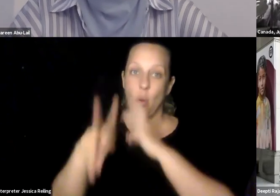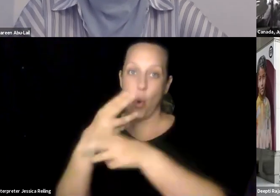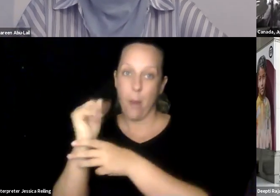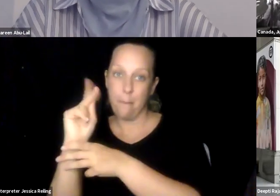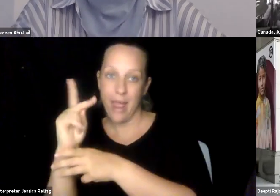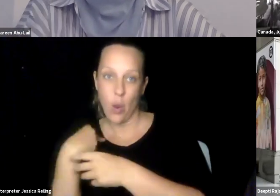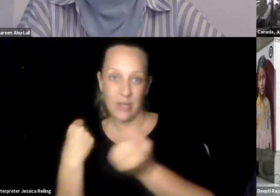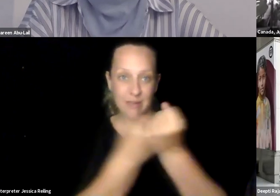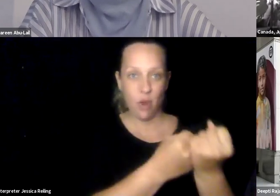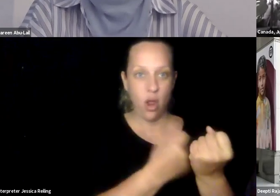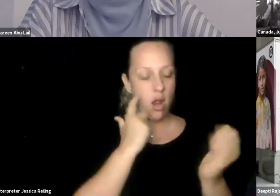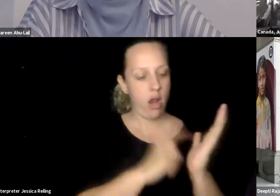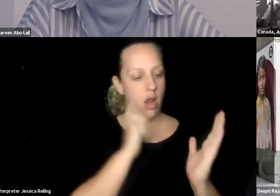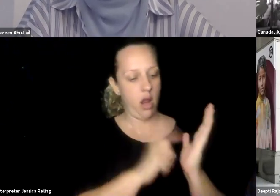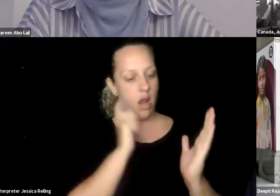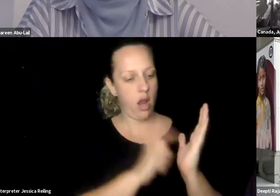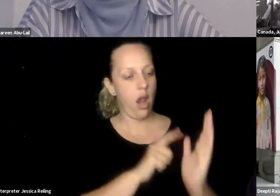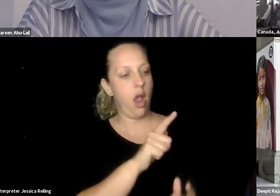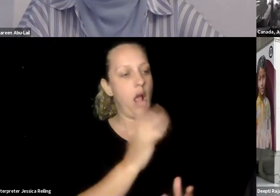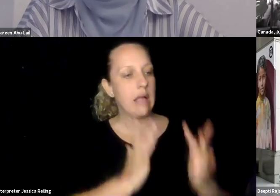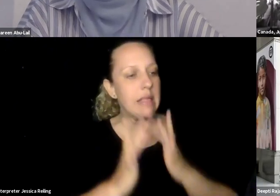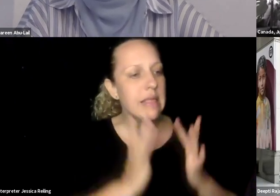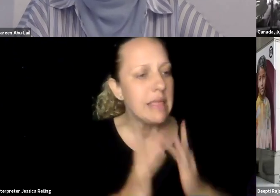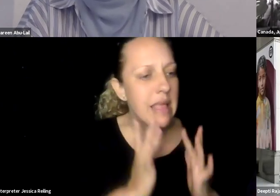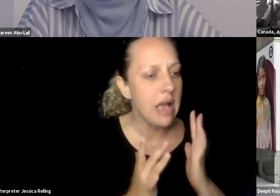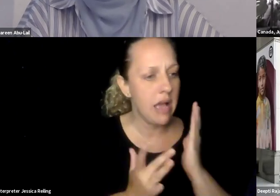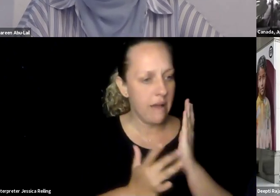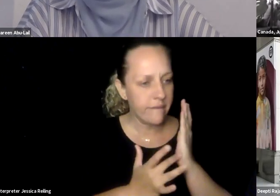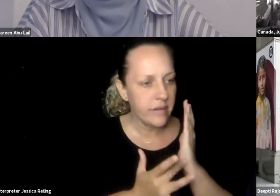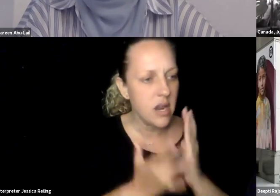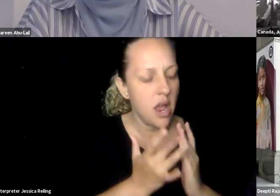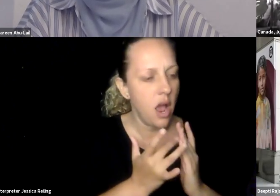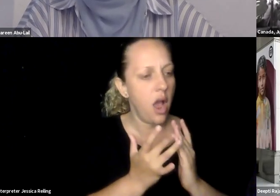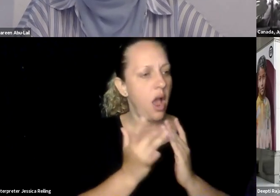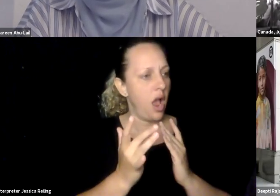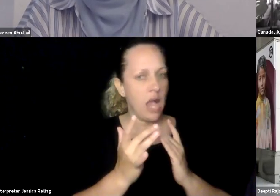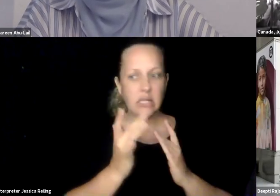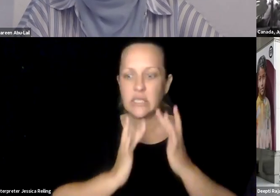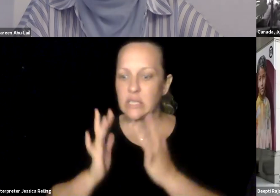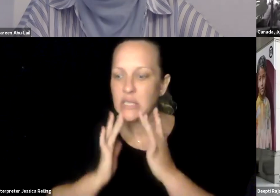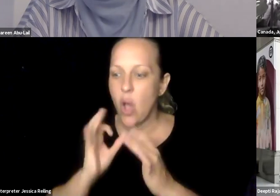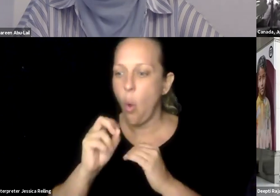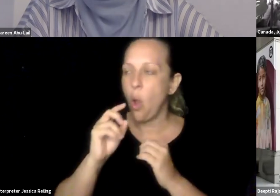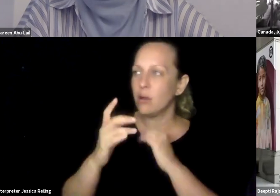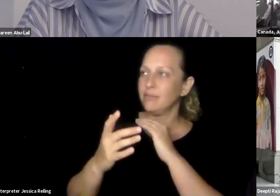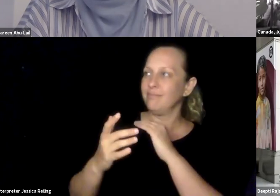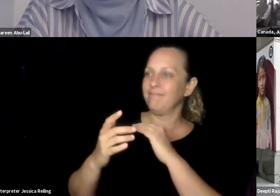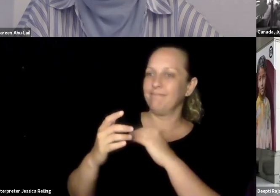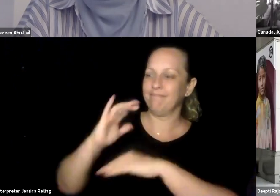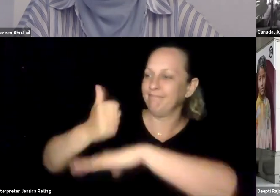time, there have also been many reality checks, particularly in the countries the World Bank works to support. Where the lack of